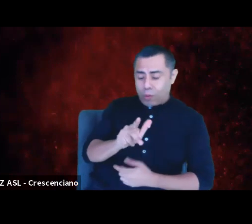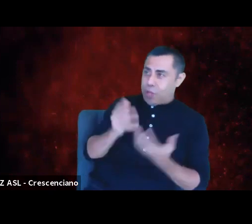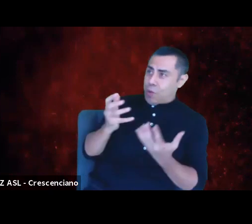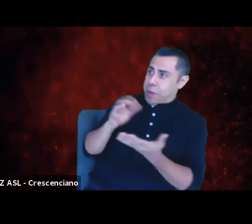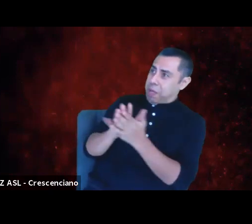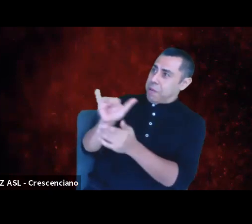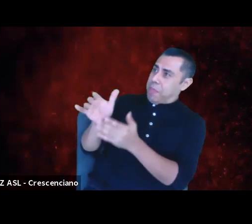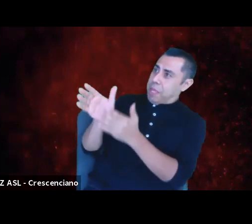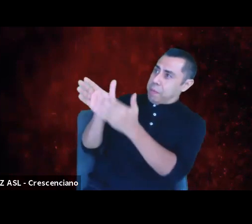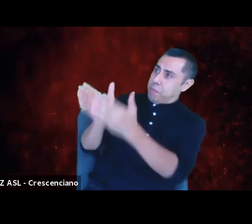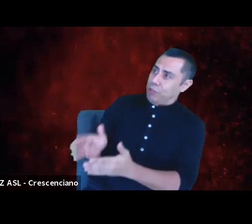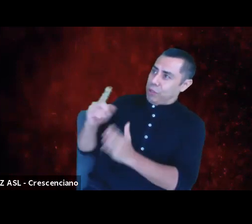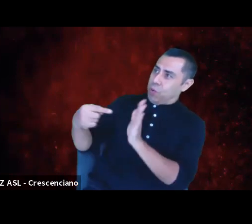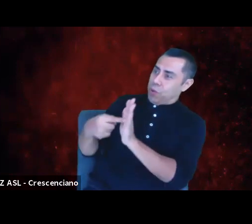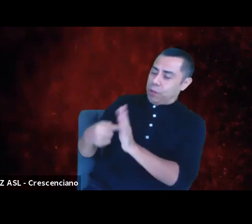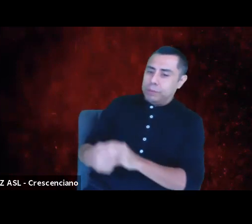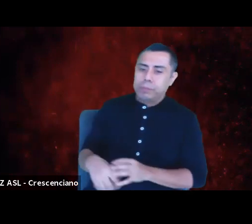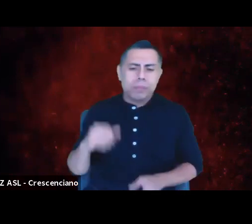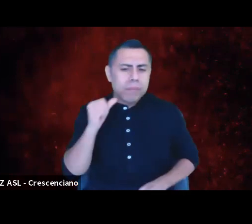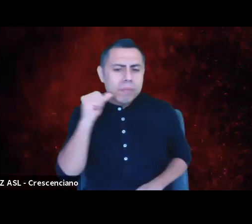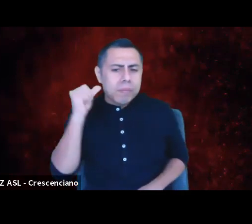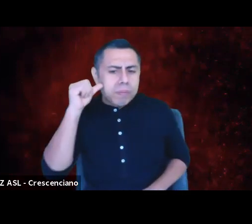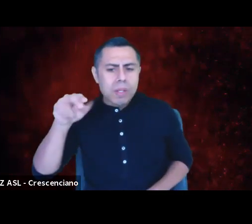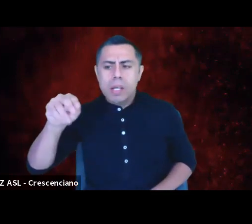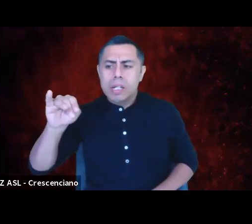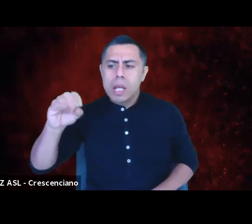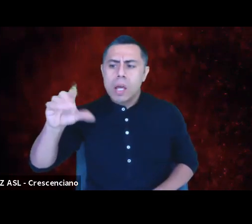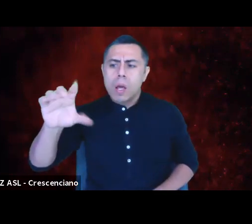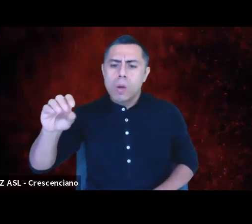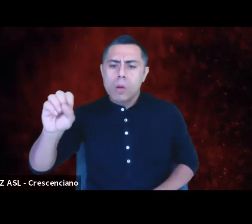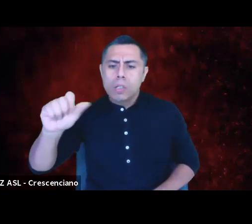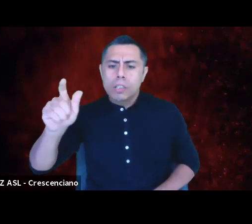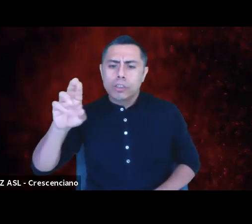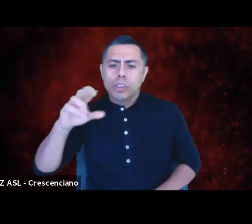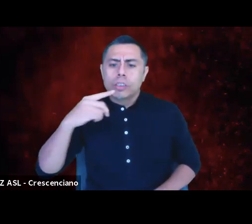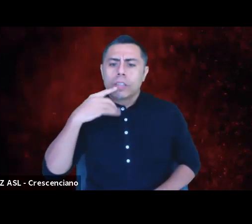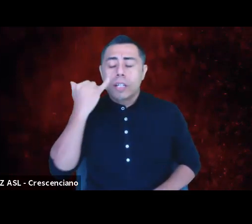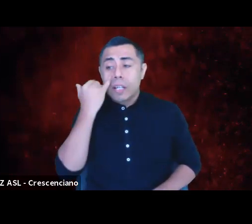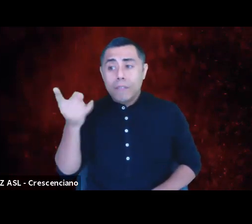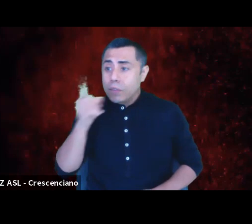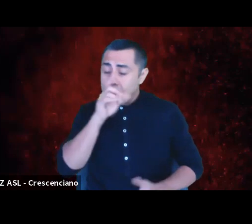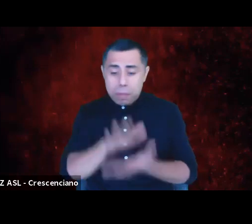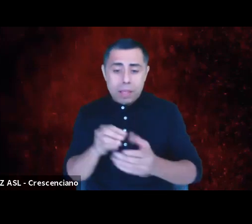Yesterday my fellow panelist Nikkole Salter said to me that "If you don't believe in empathy, "then why are we making theater?"